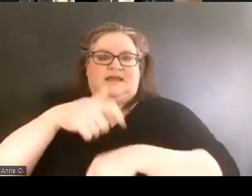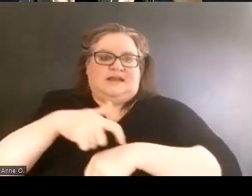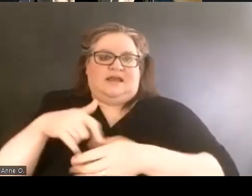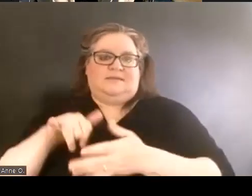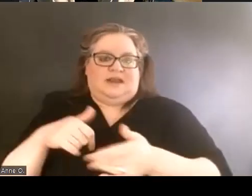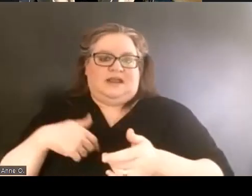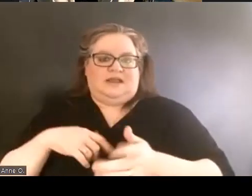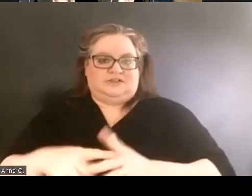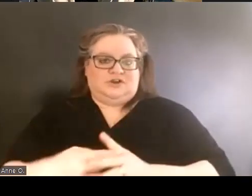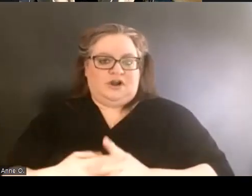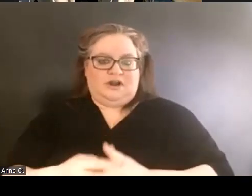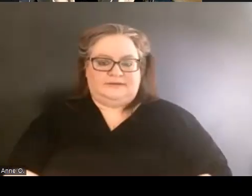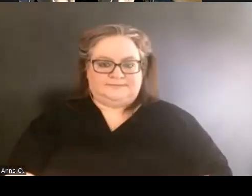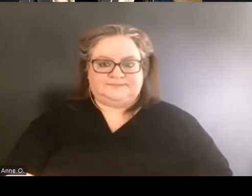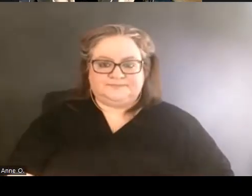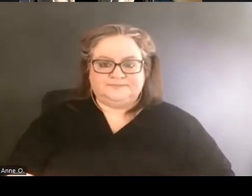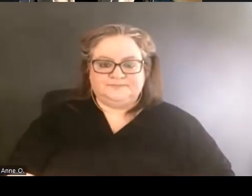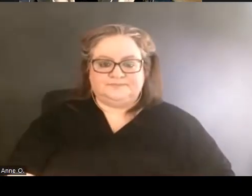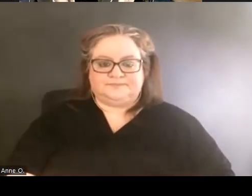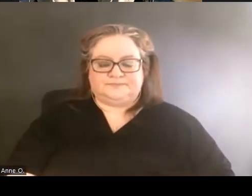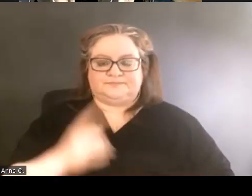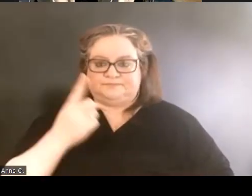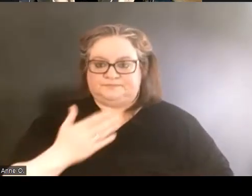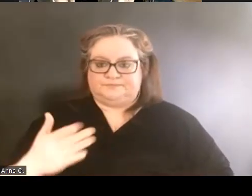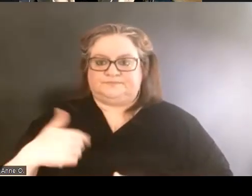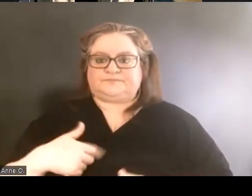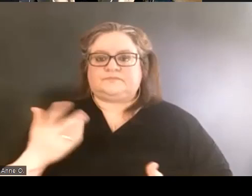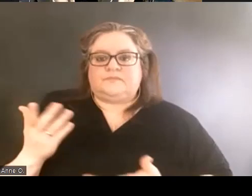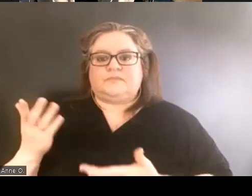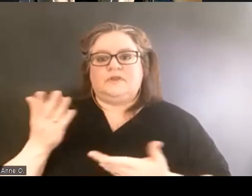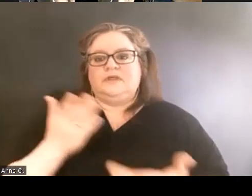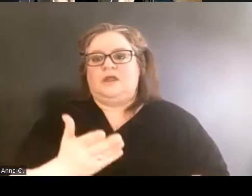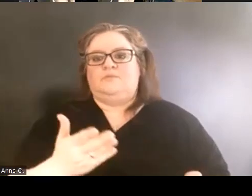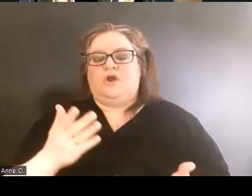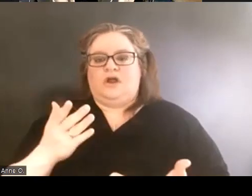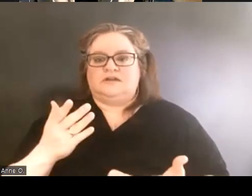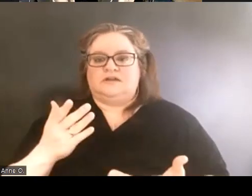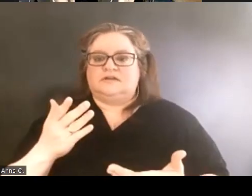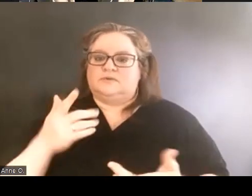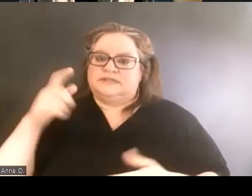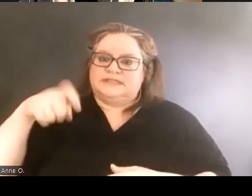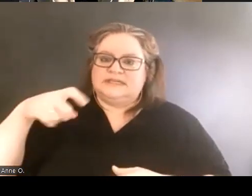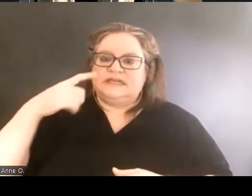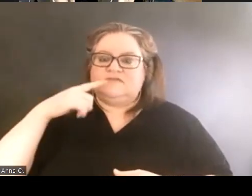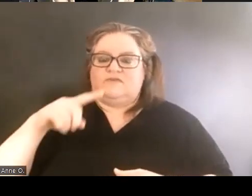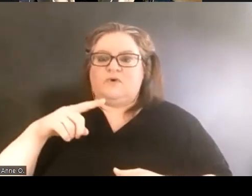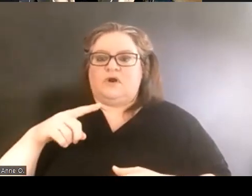And so one of the things that I brought to all of those tables was the need for a cultural center